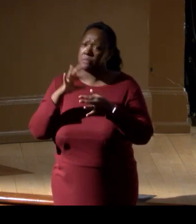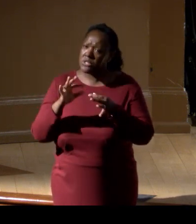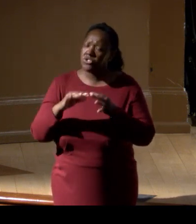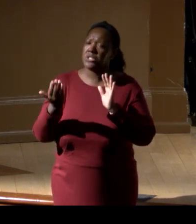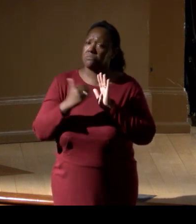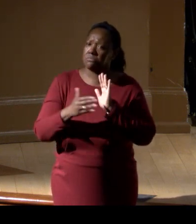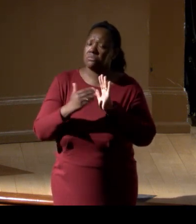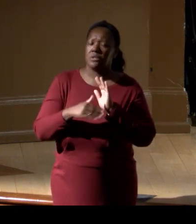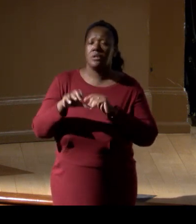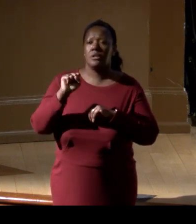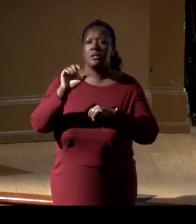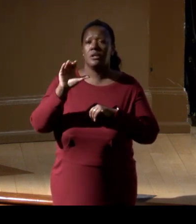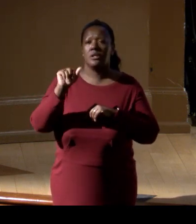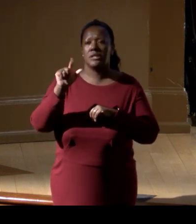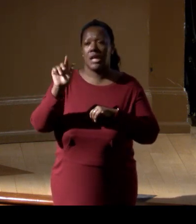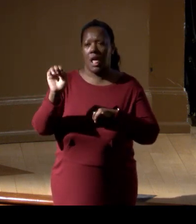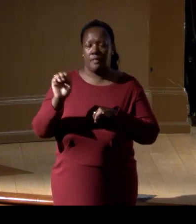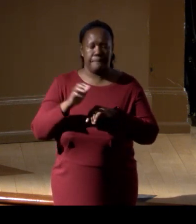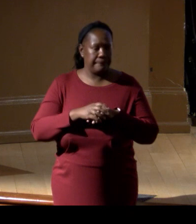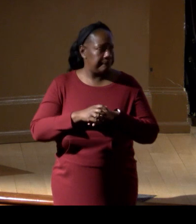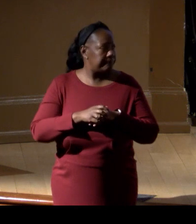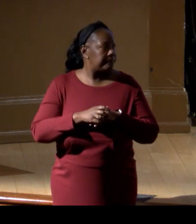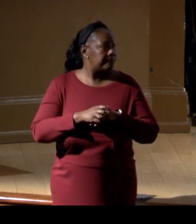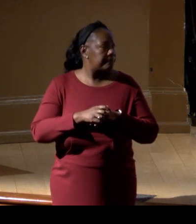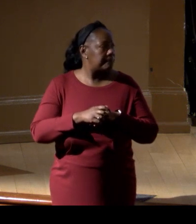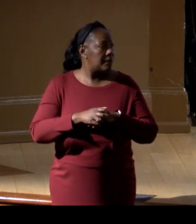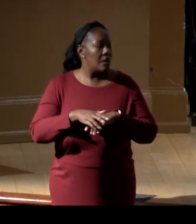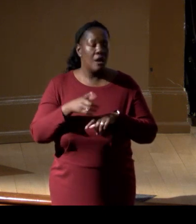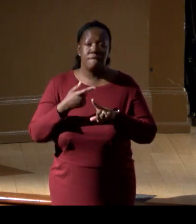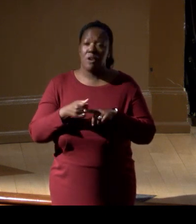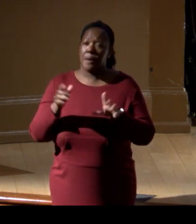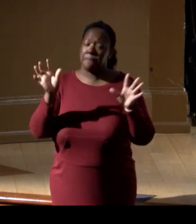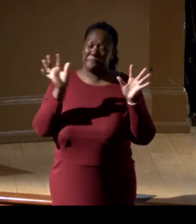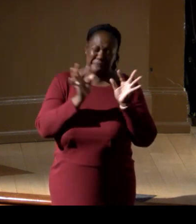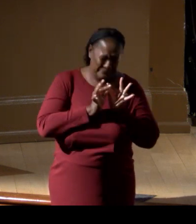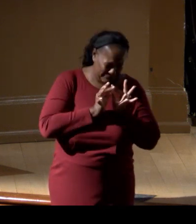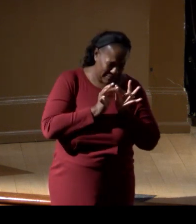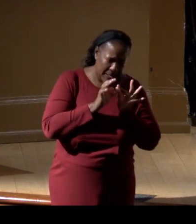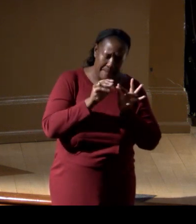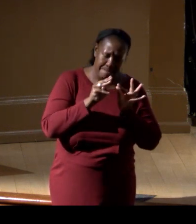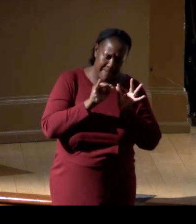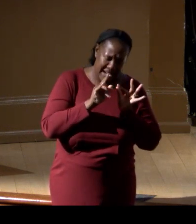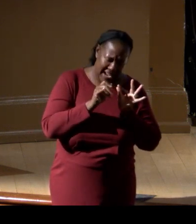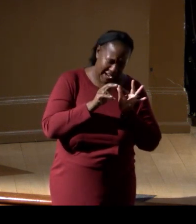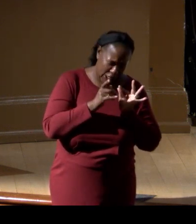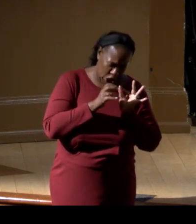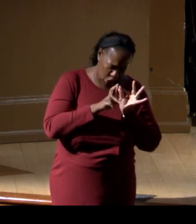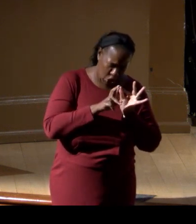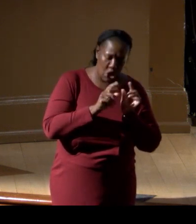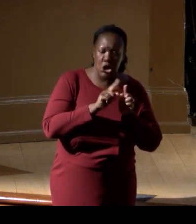We are moving from molecular scale to entire ecosystem assessments.